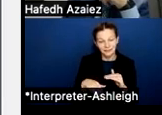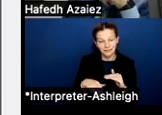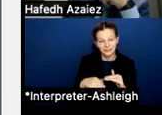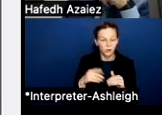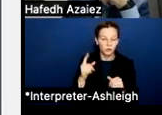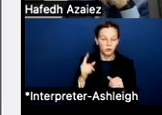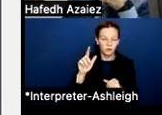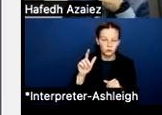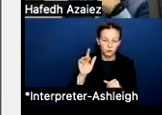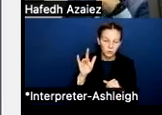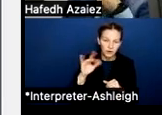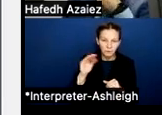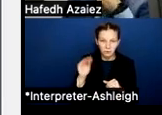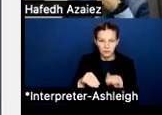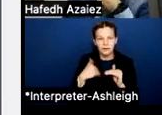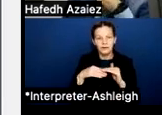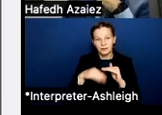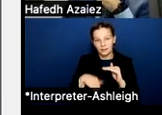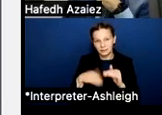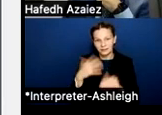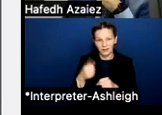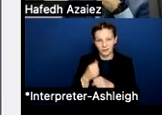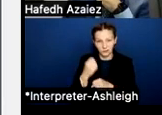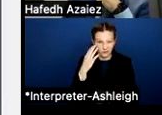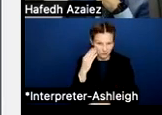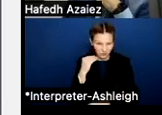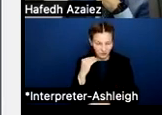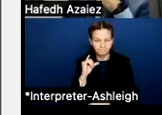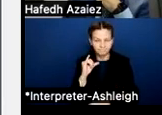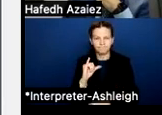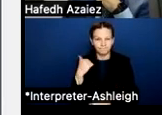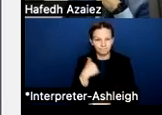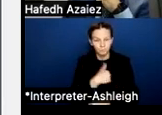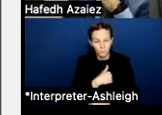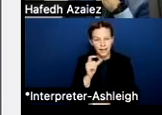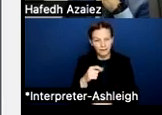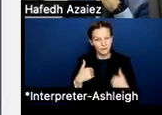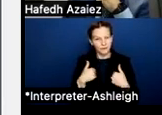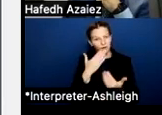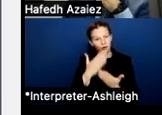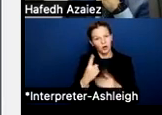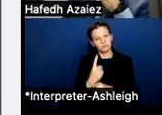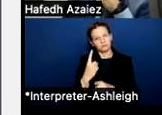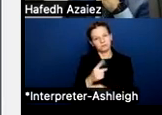and our peer districts, we need to come out strong and make sure that we have a competitive wage. The other other piece